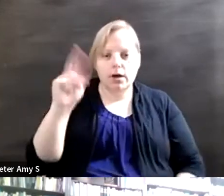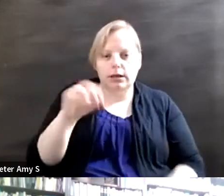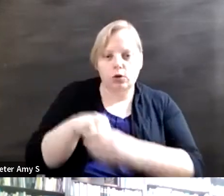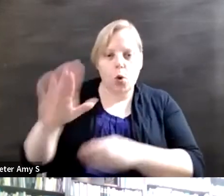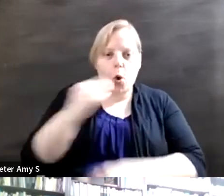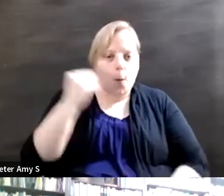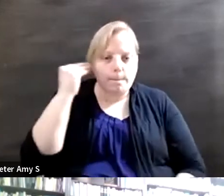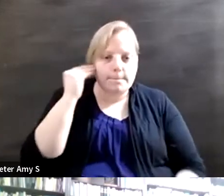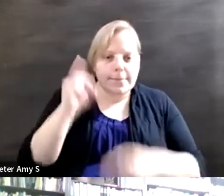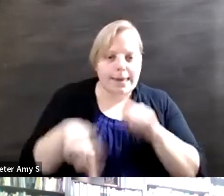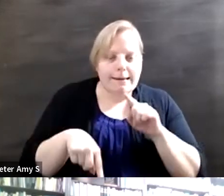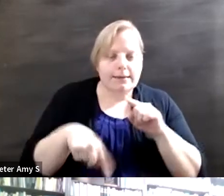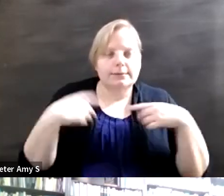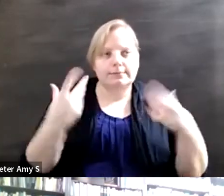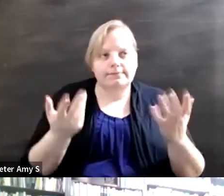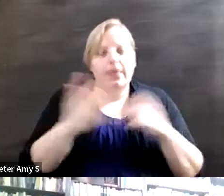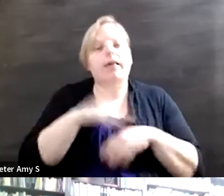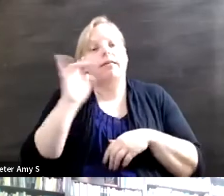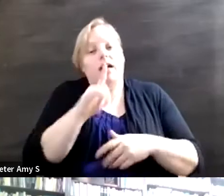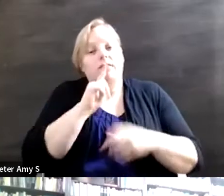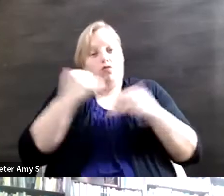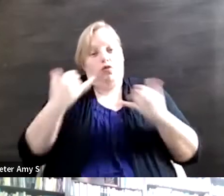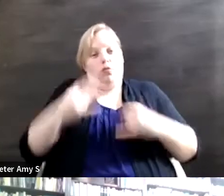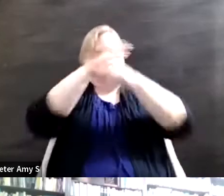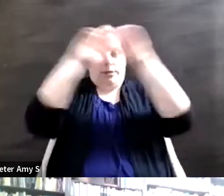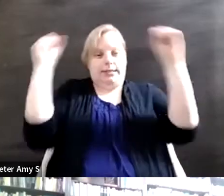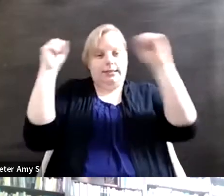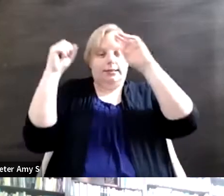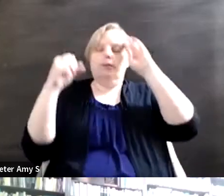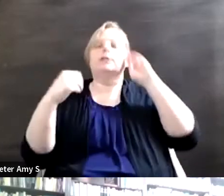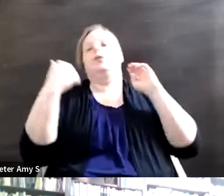Having said that, you know, under the current administration we've got a breath of fresh air,